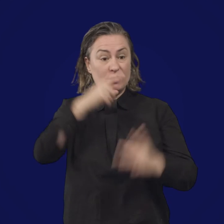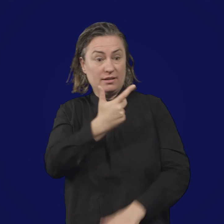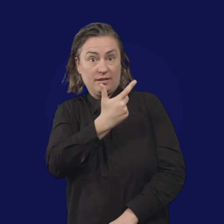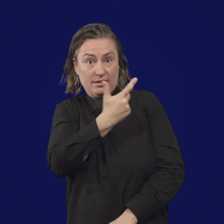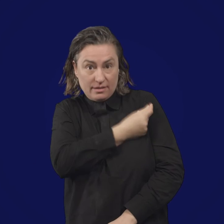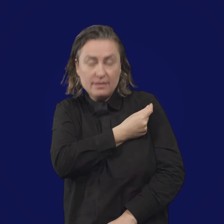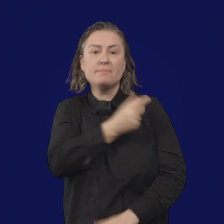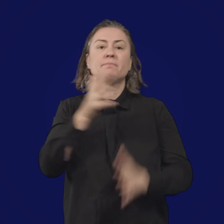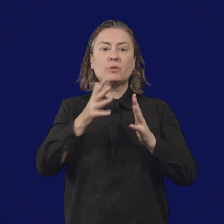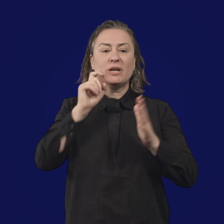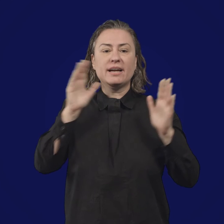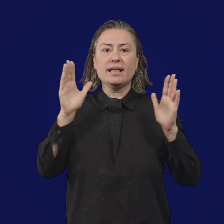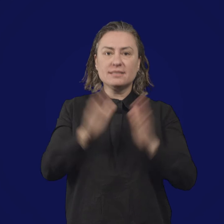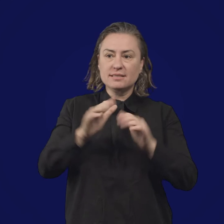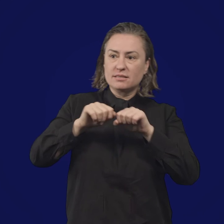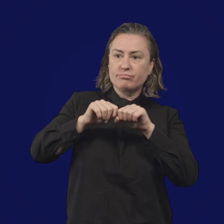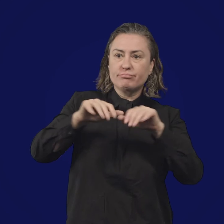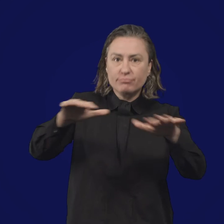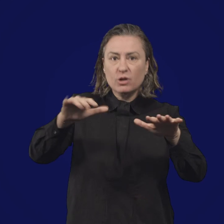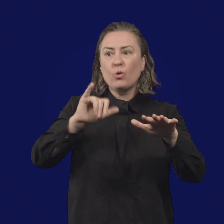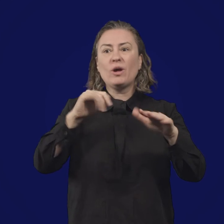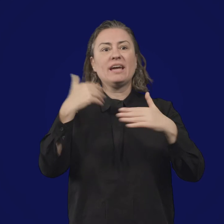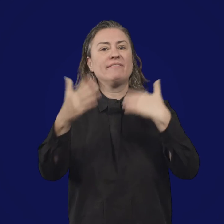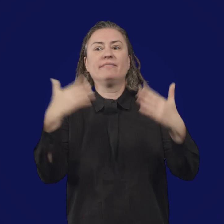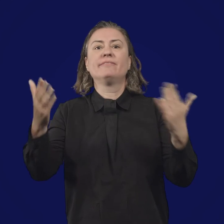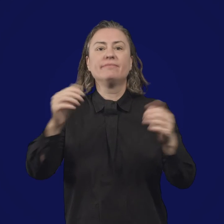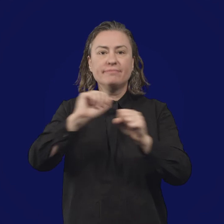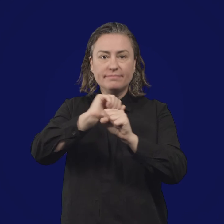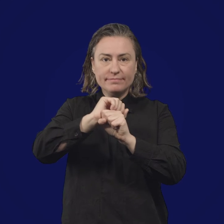protecting your family, friends, and community,